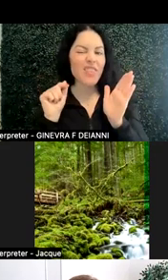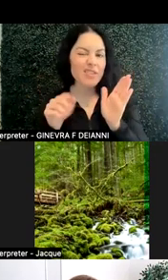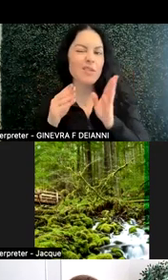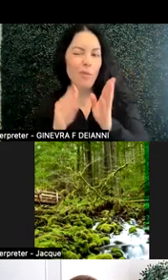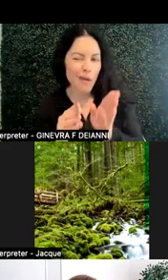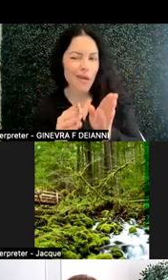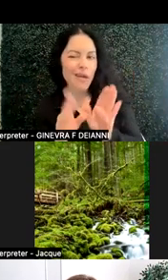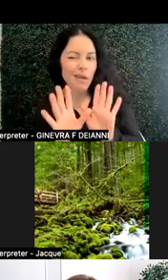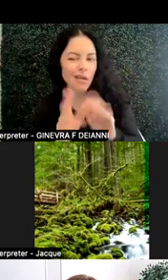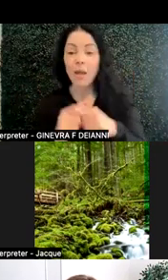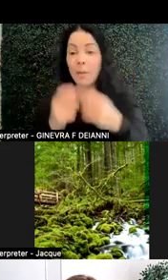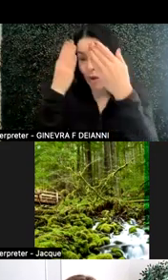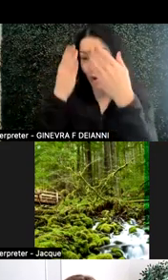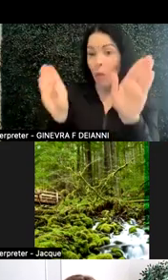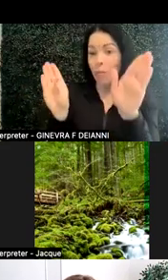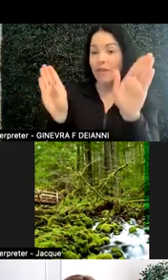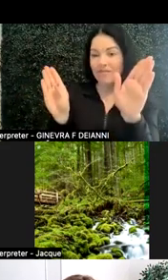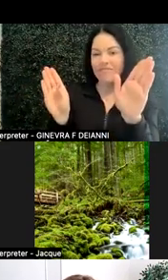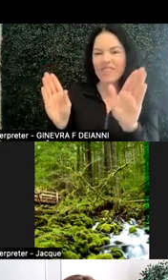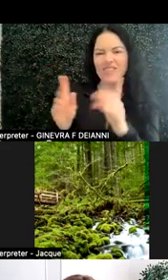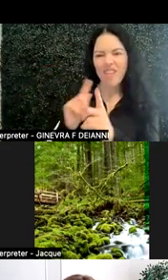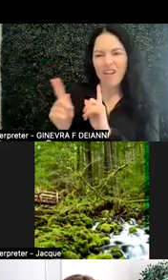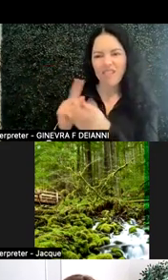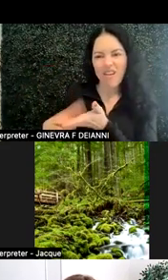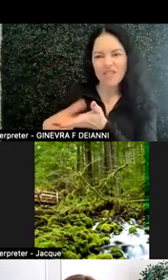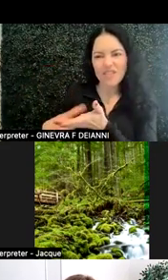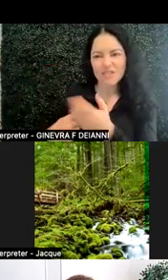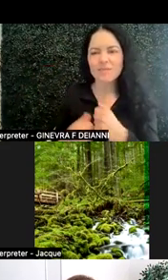Being open to those types of conversations.